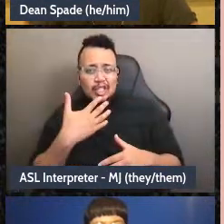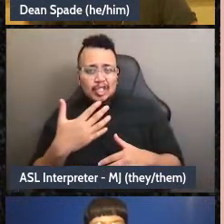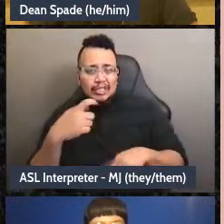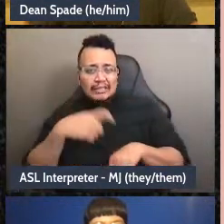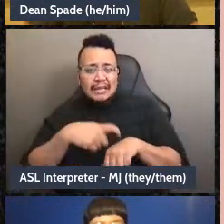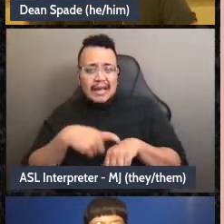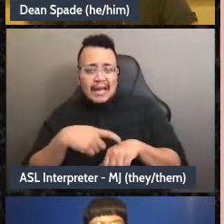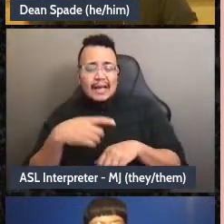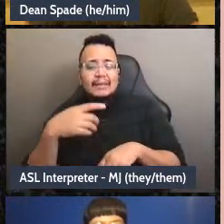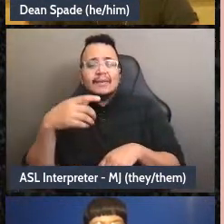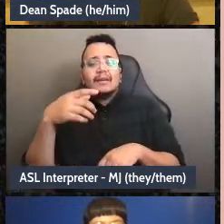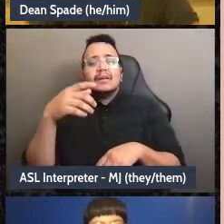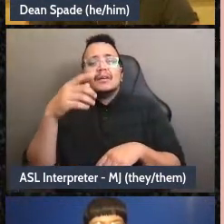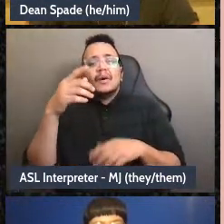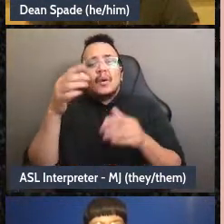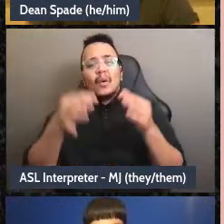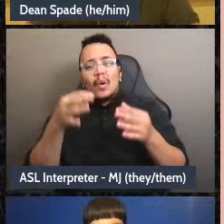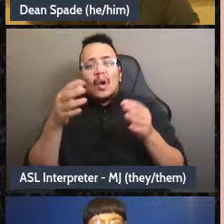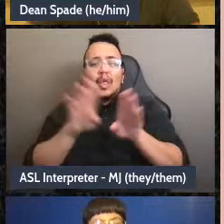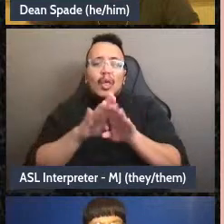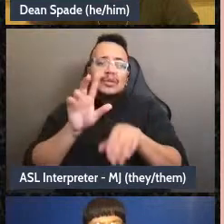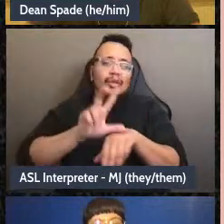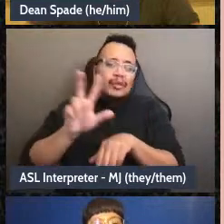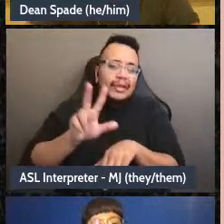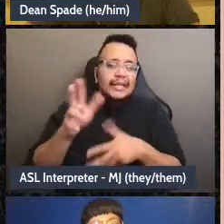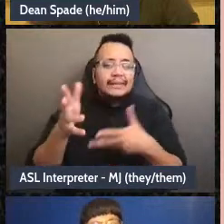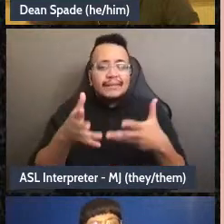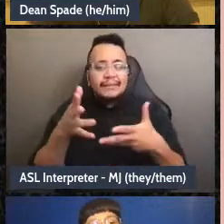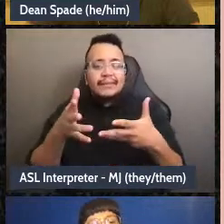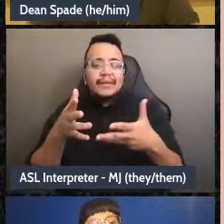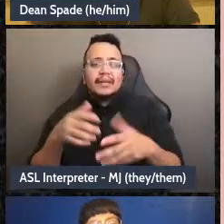until three” or, “Tuesdays is a day where a lot of people in our group can't go because there's